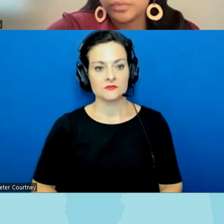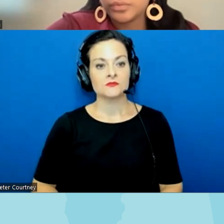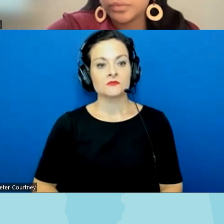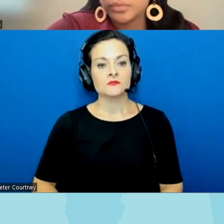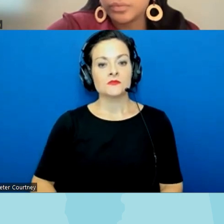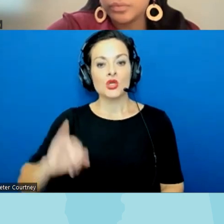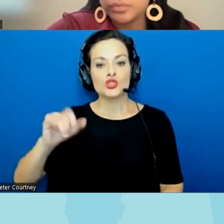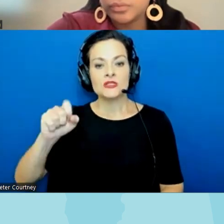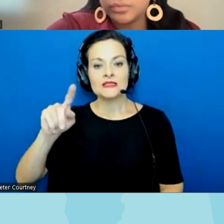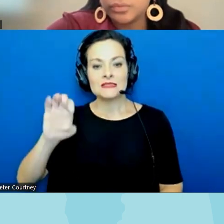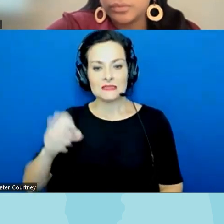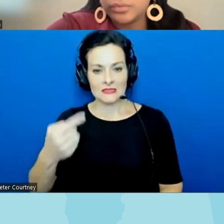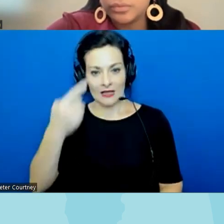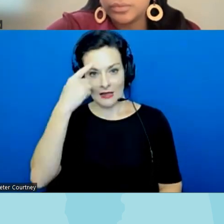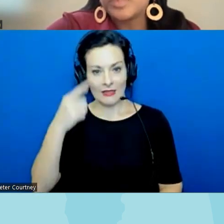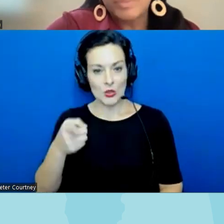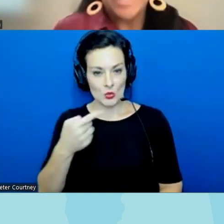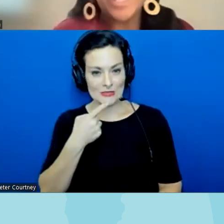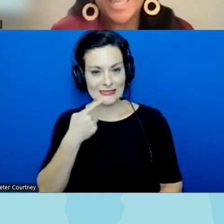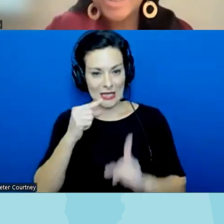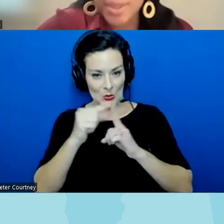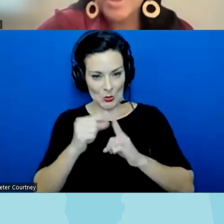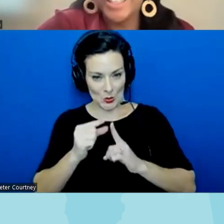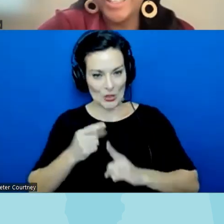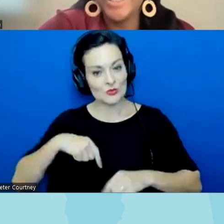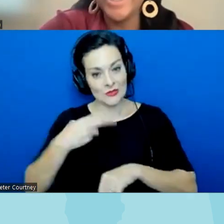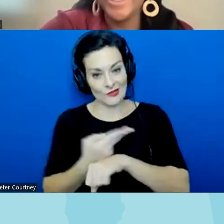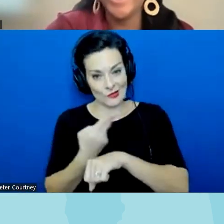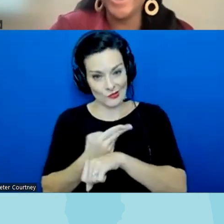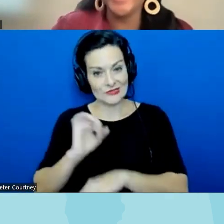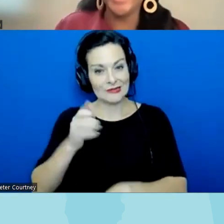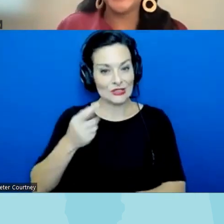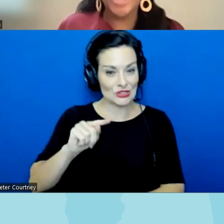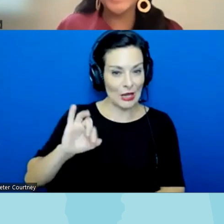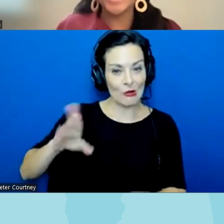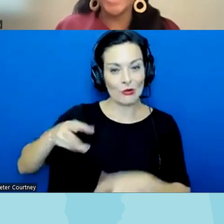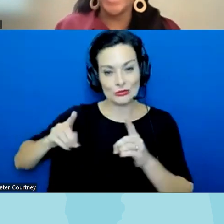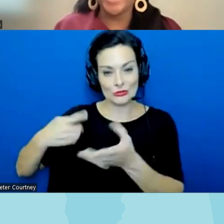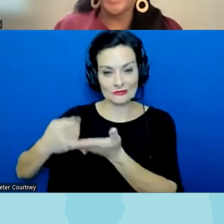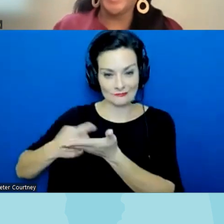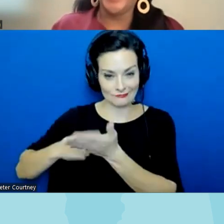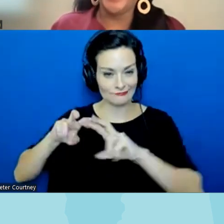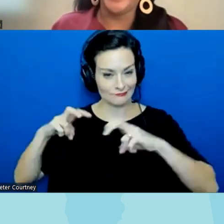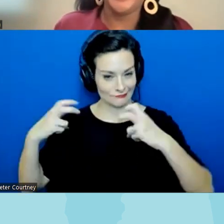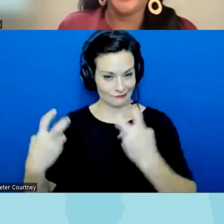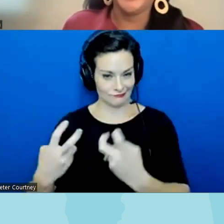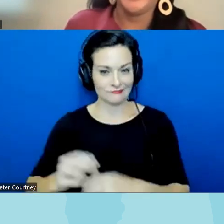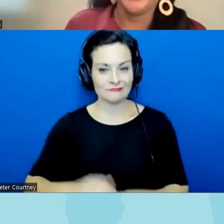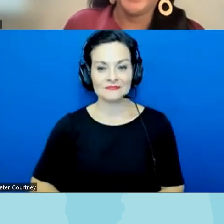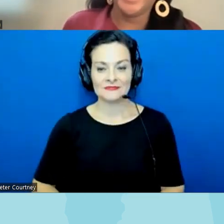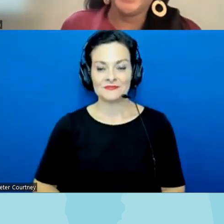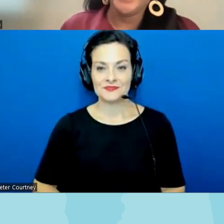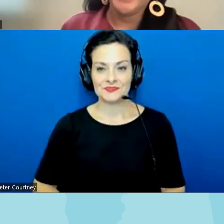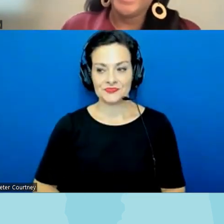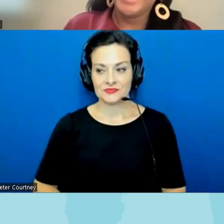used every term that you said so far either in the chat or to today's panel um Soh I think we